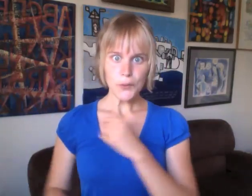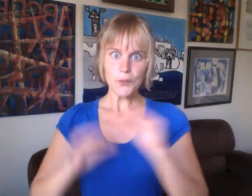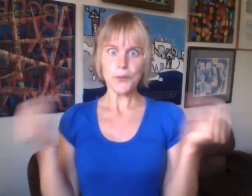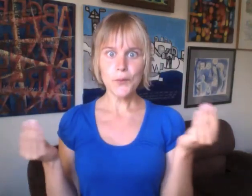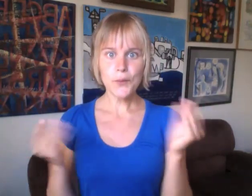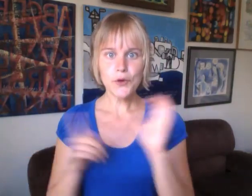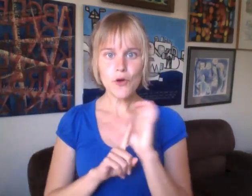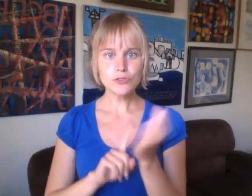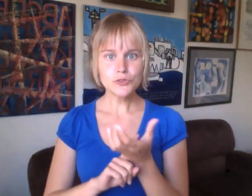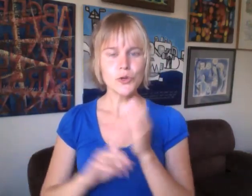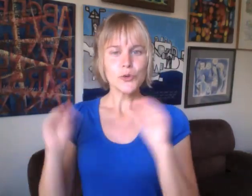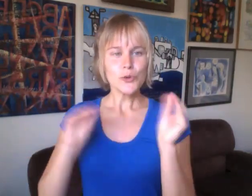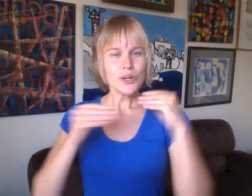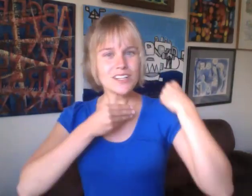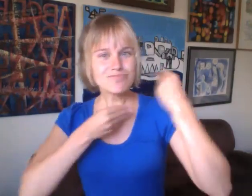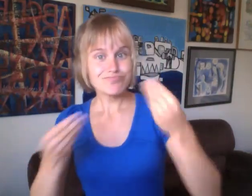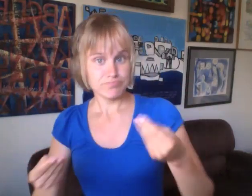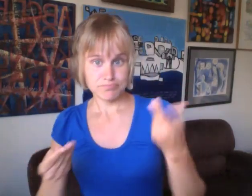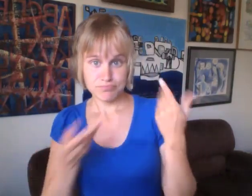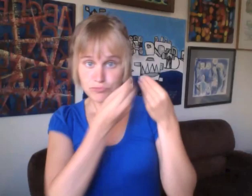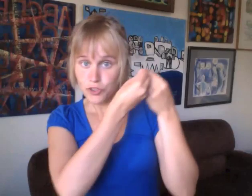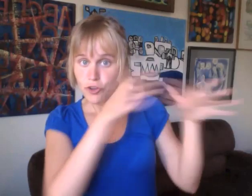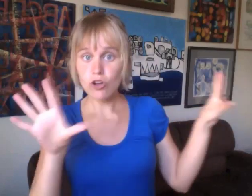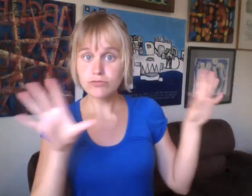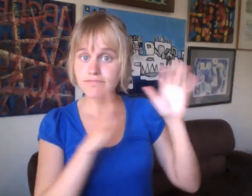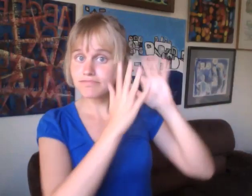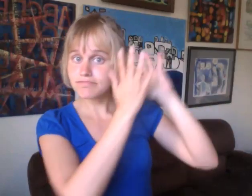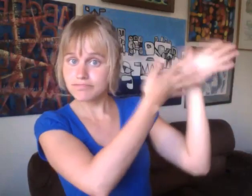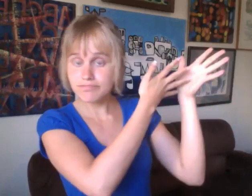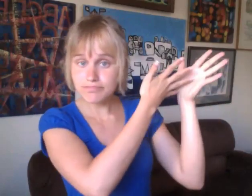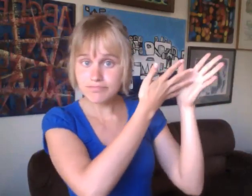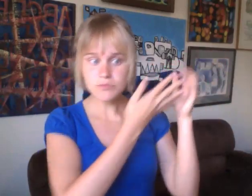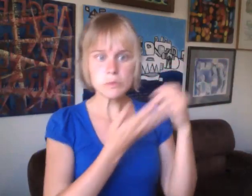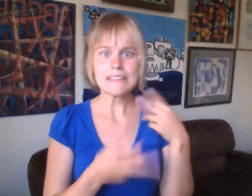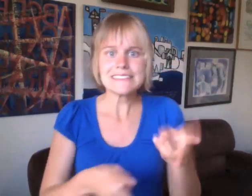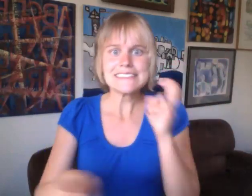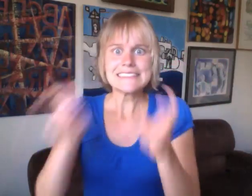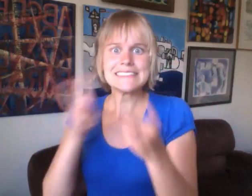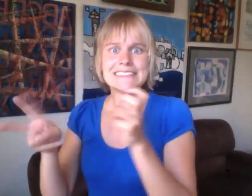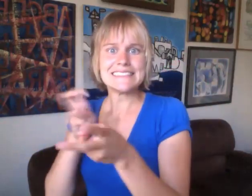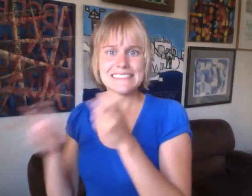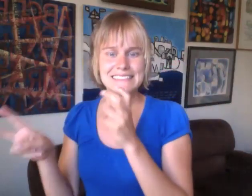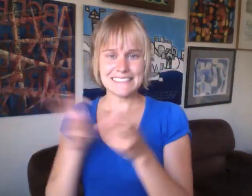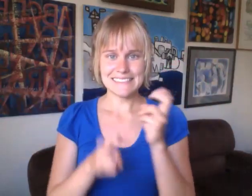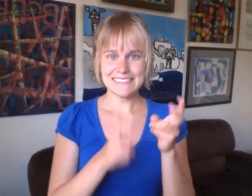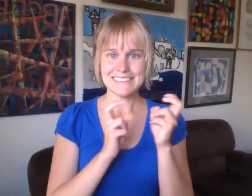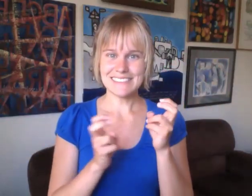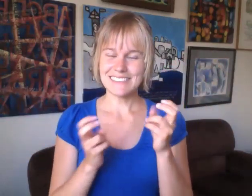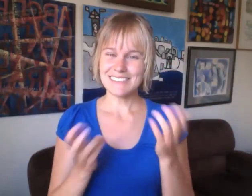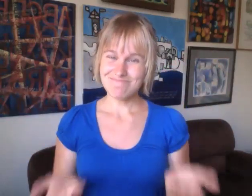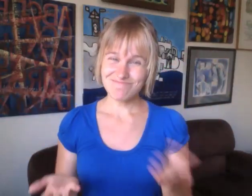We left behind our European cultures when we emigrated into the United States. So we are adept at stealing others' cultural products.